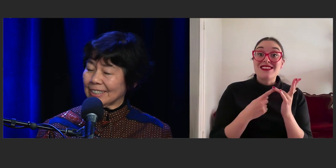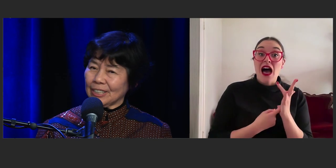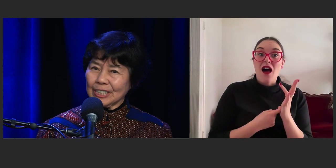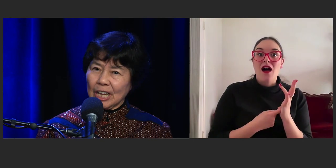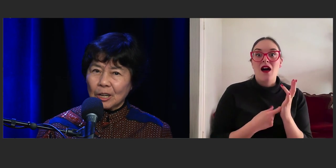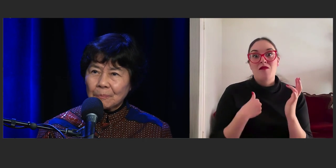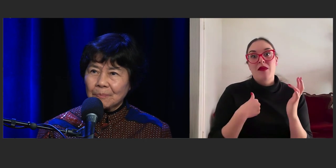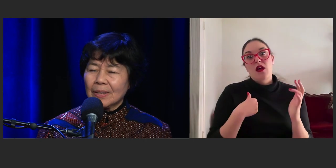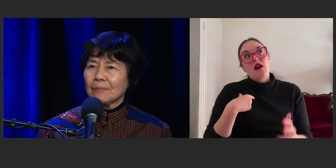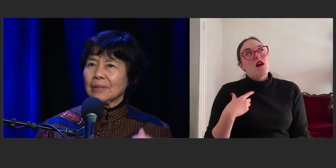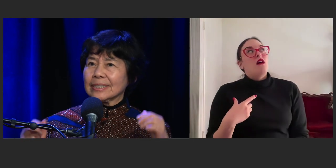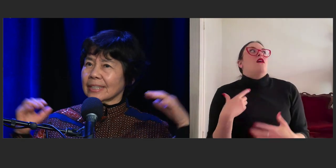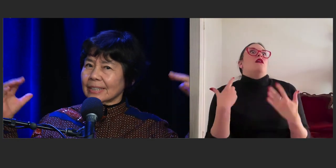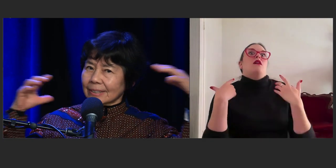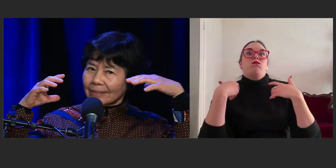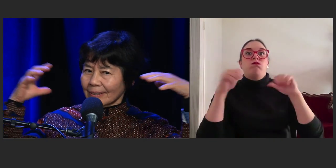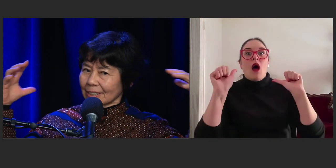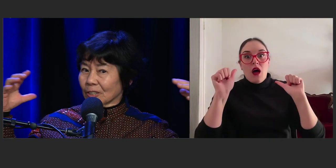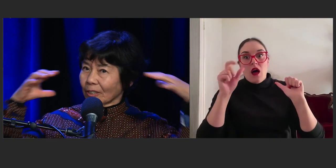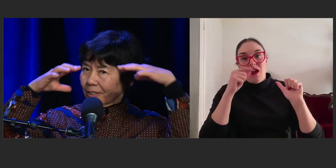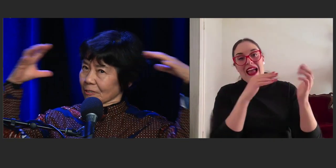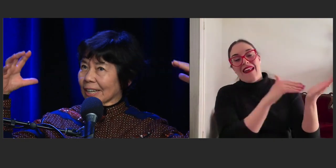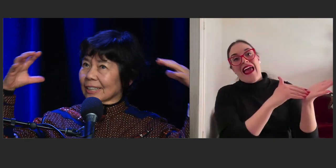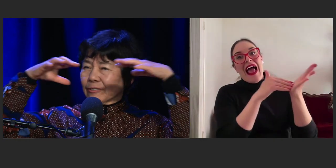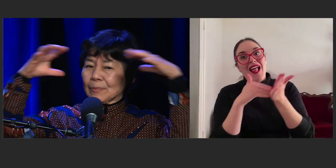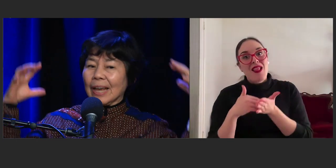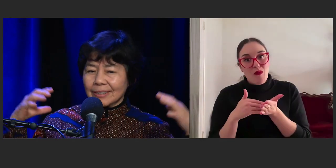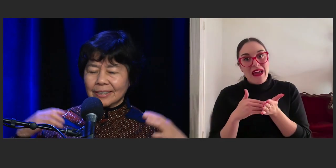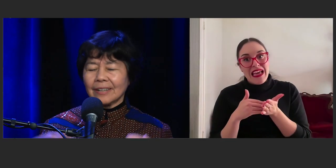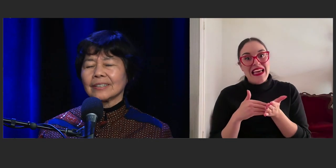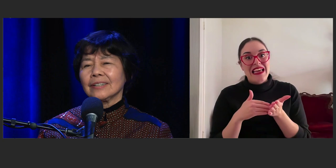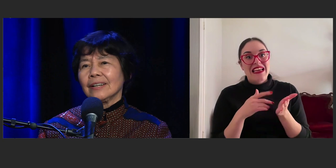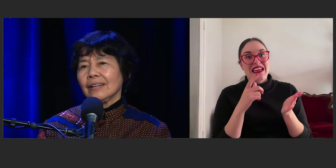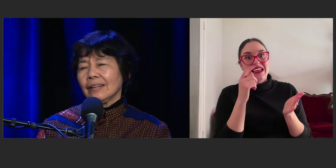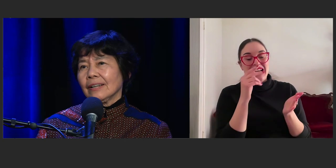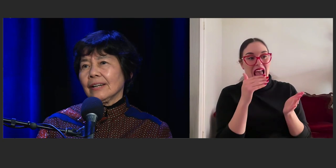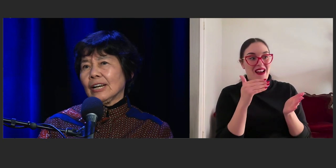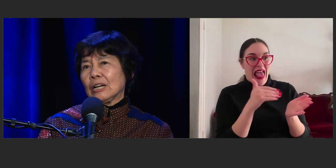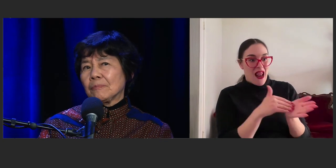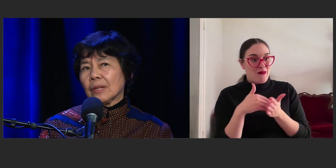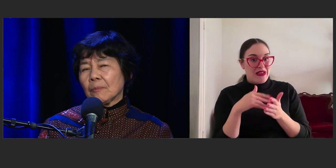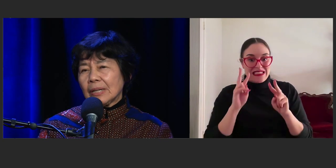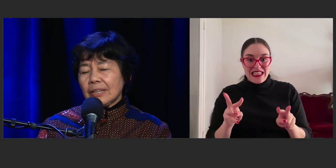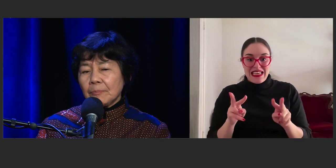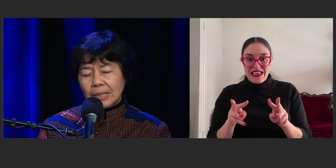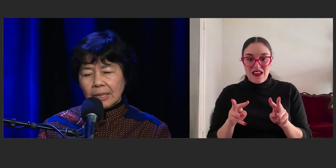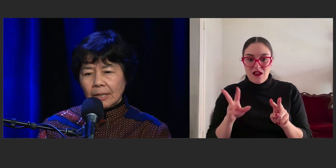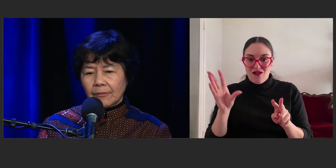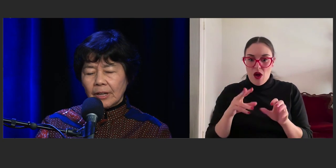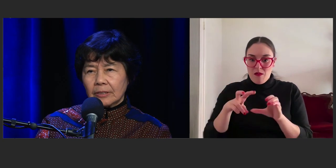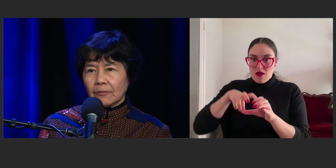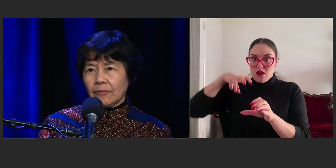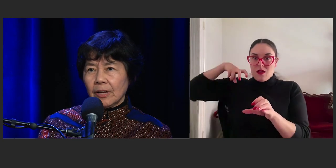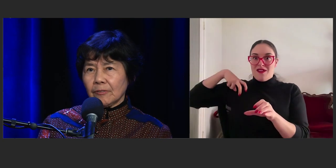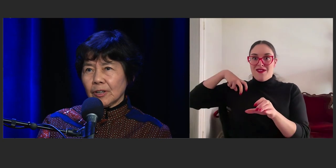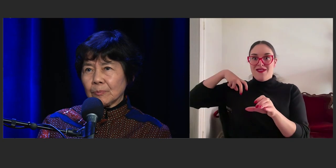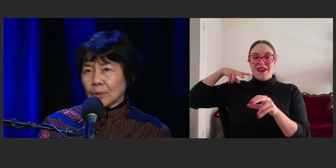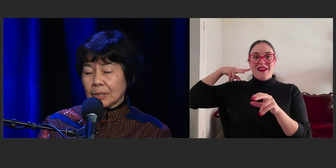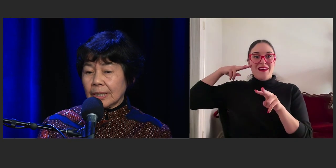"and who can help me see it, correctly from the outside." But in the beginning I found it very, very important